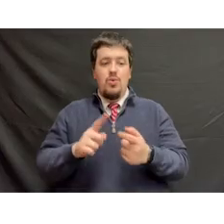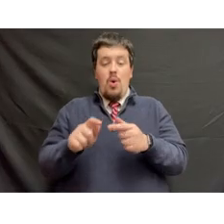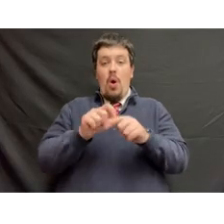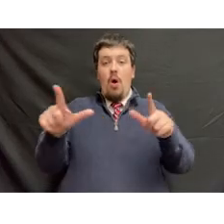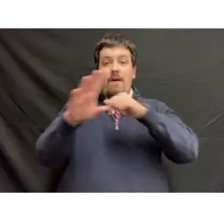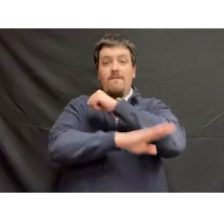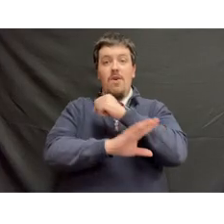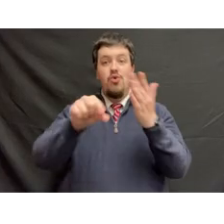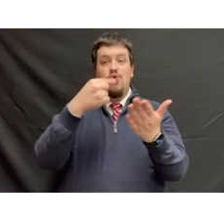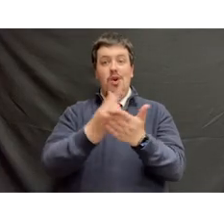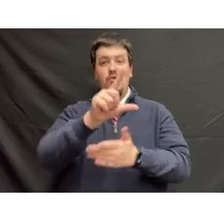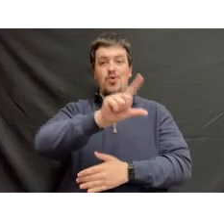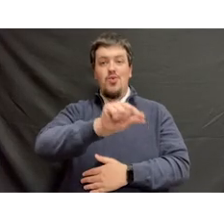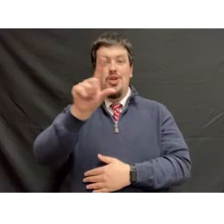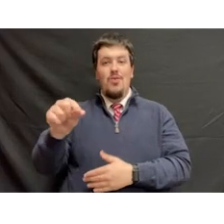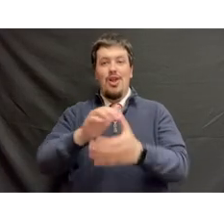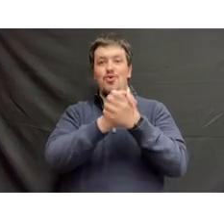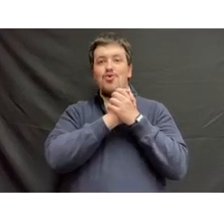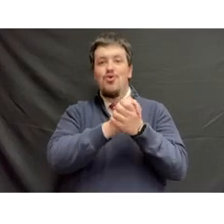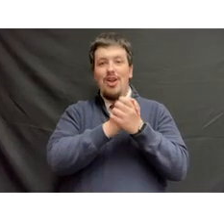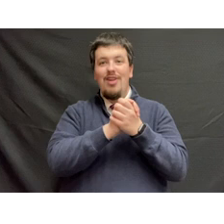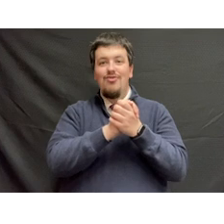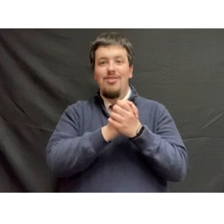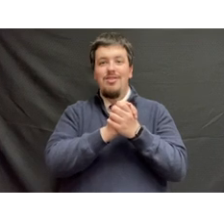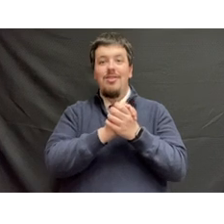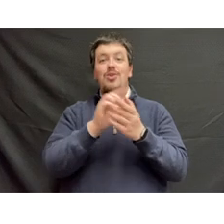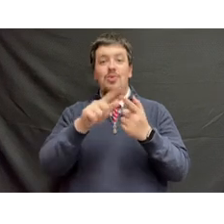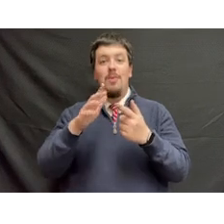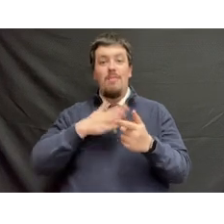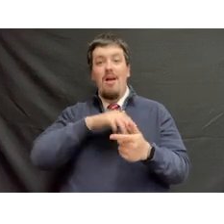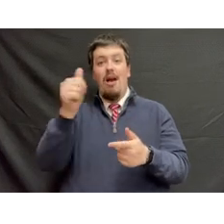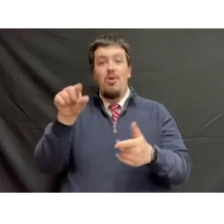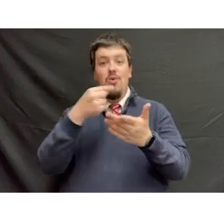To all the fall graduates of 2020, congratulations. And to my colleagues